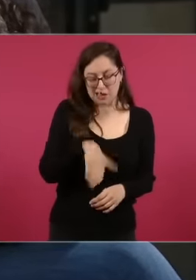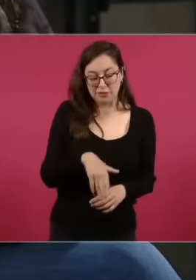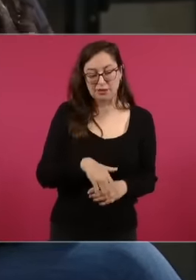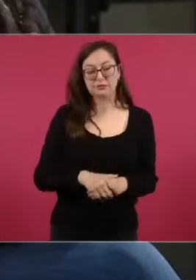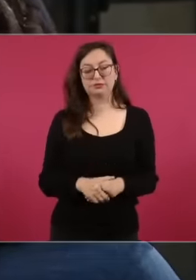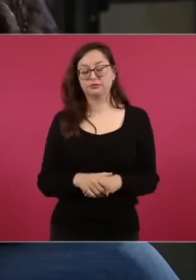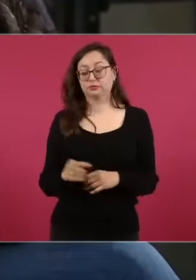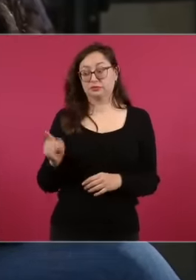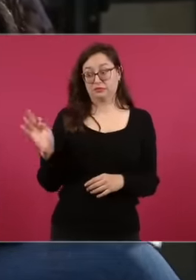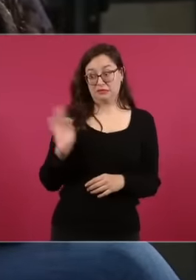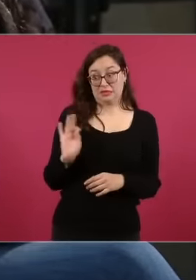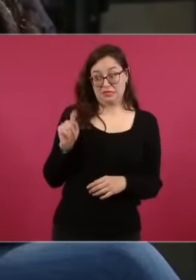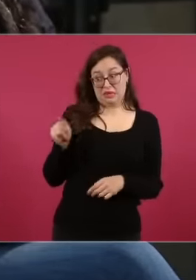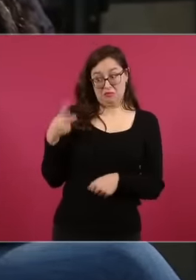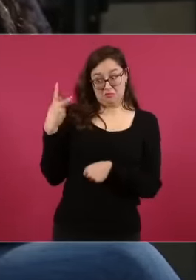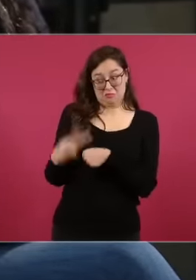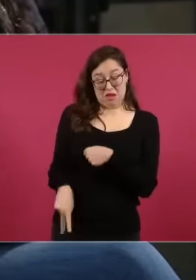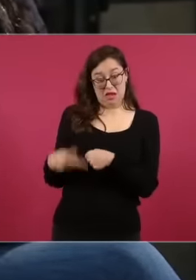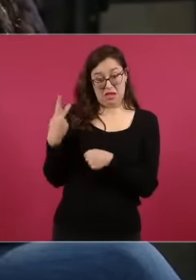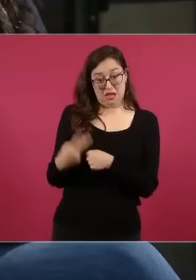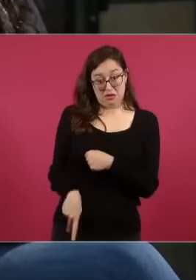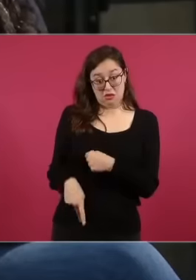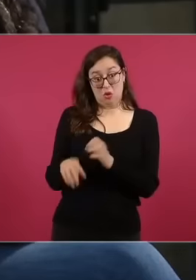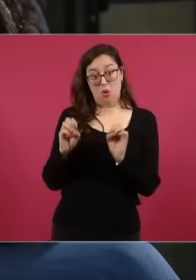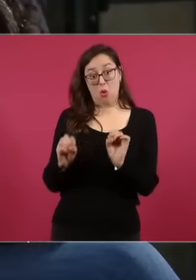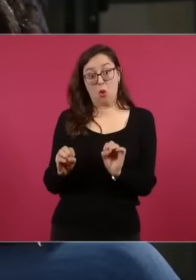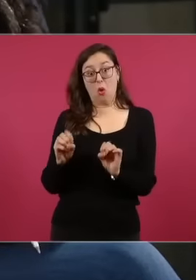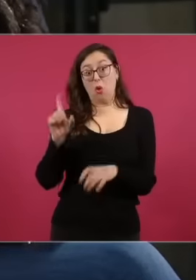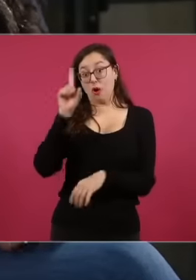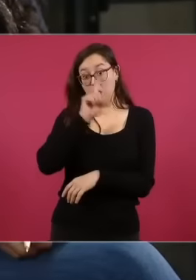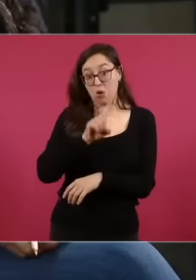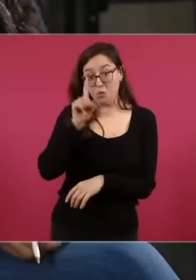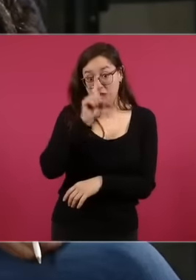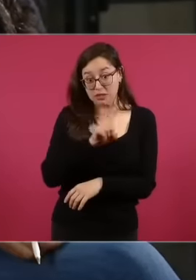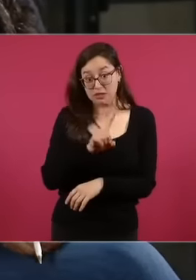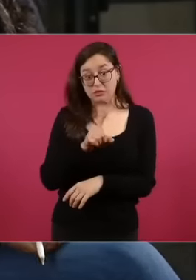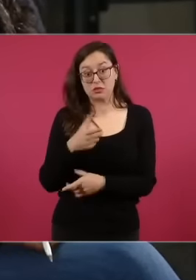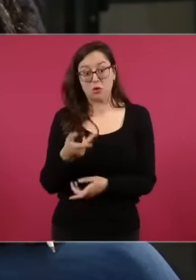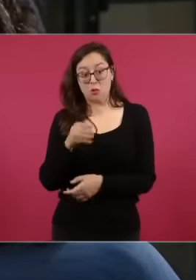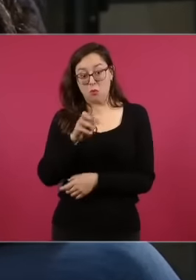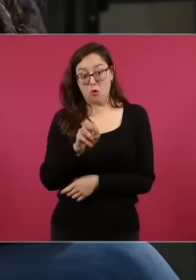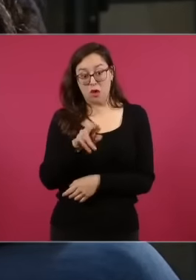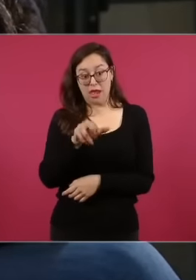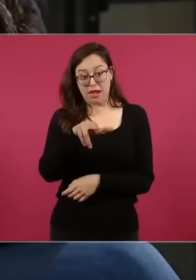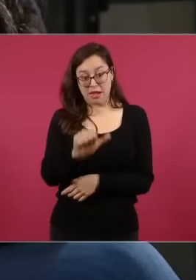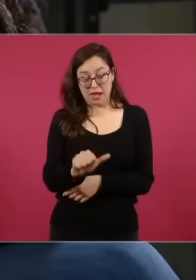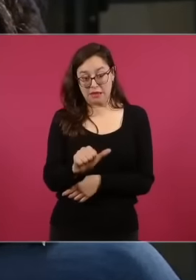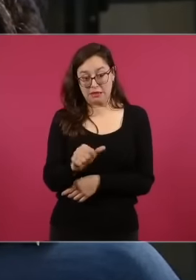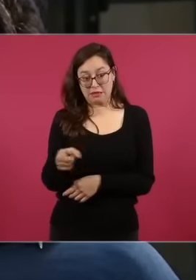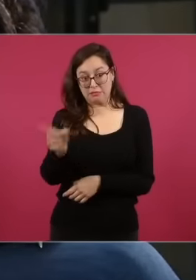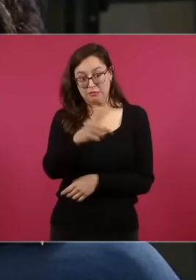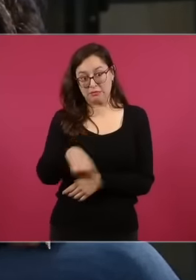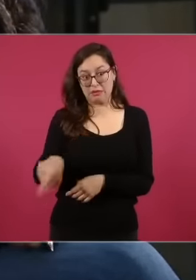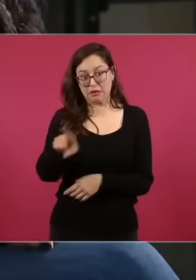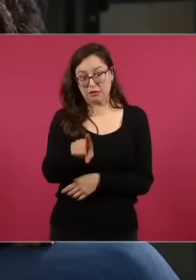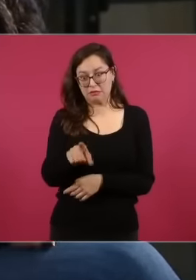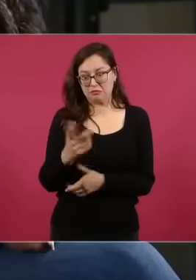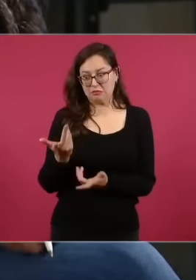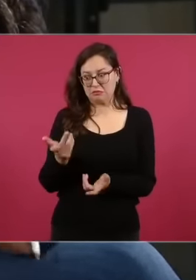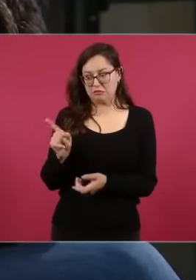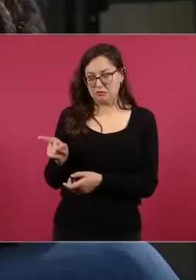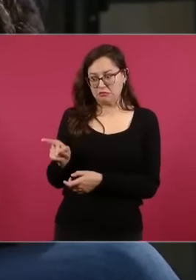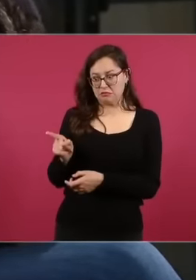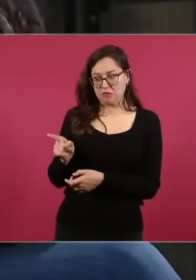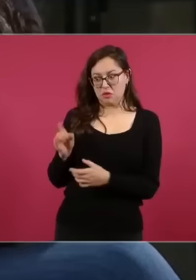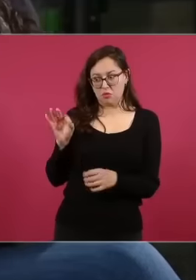recommendations eh For Morena and her allies to count on the votes of Miguel Ángel Yunes